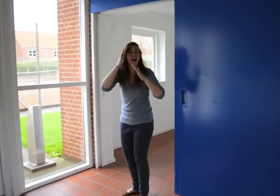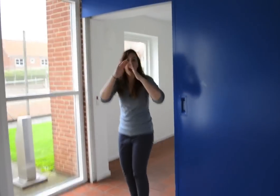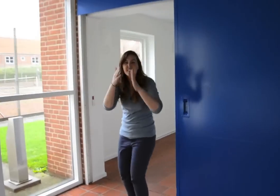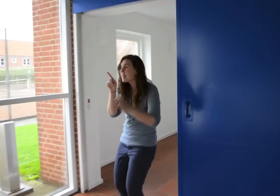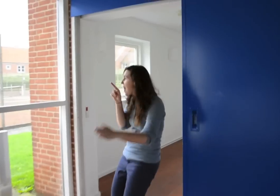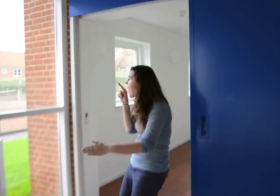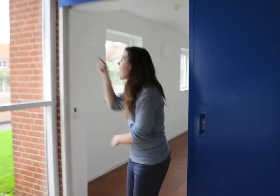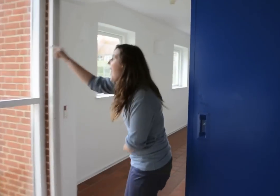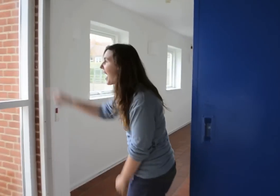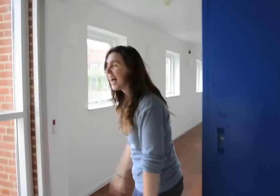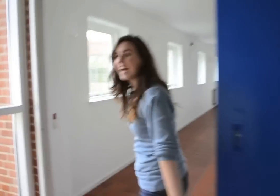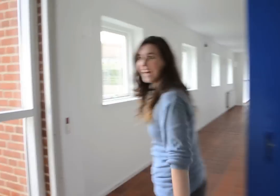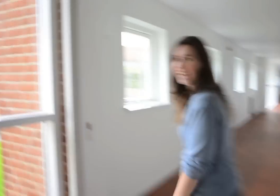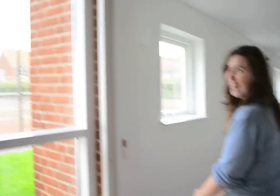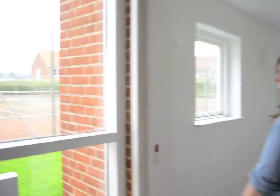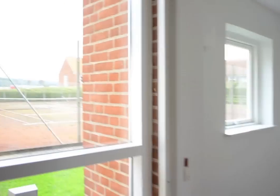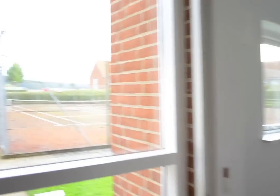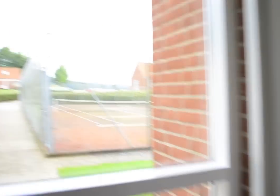You can see the little houses that we live in over there!